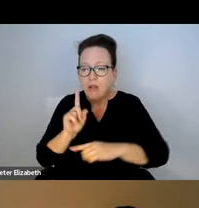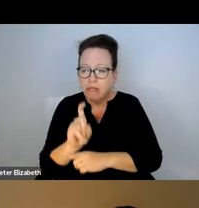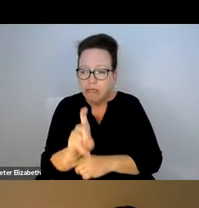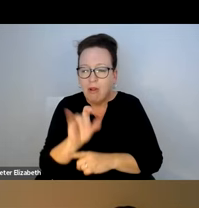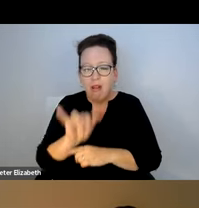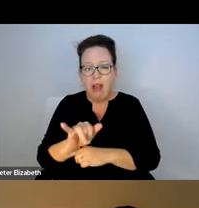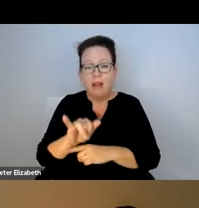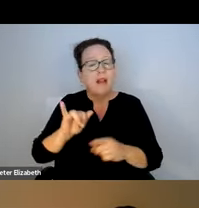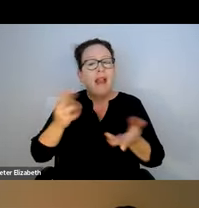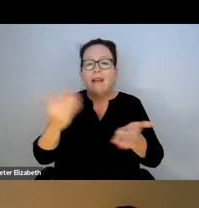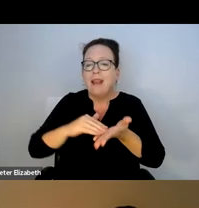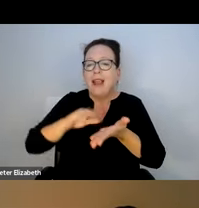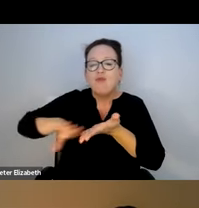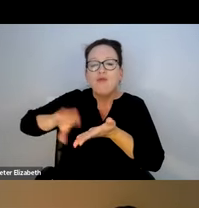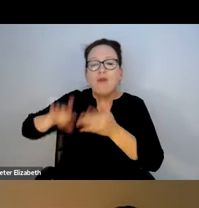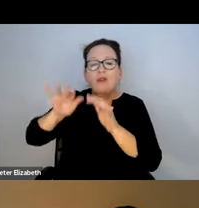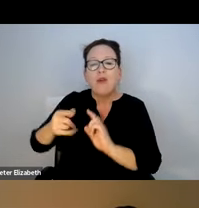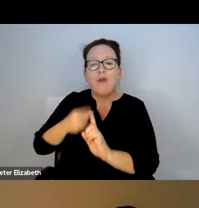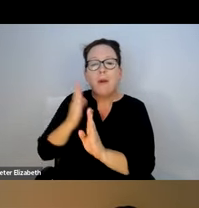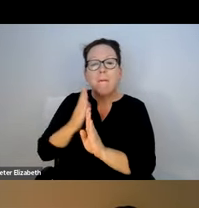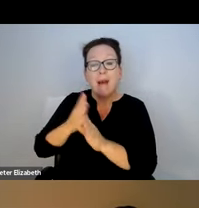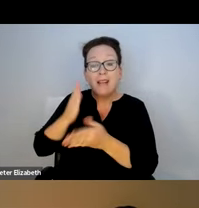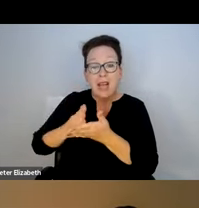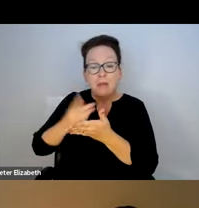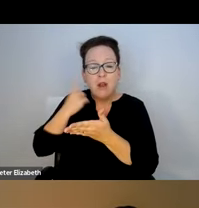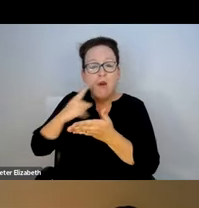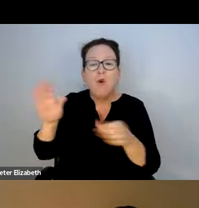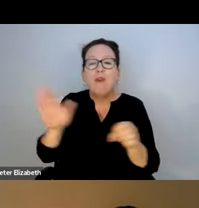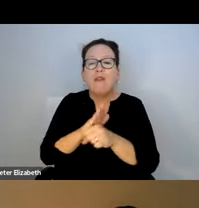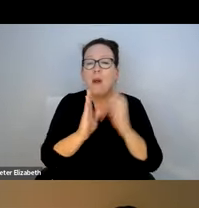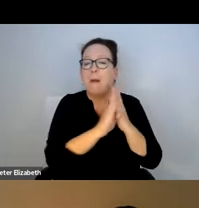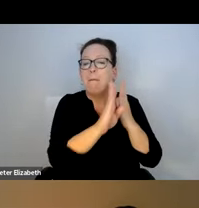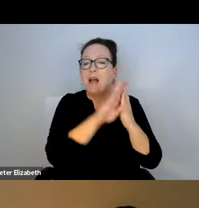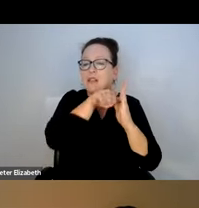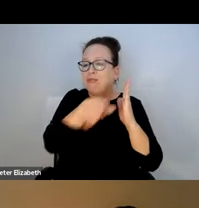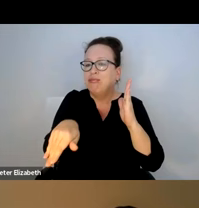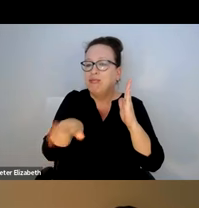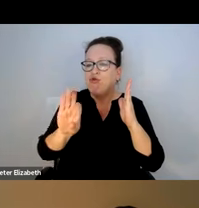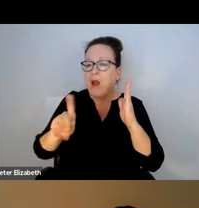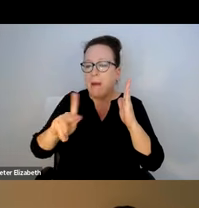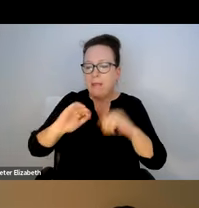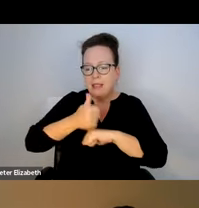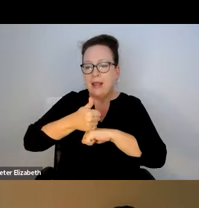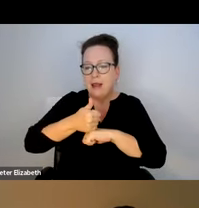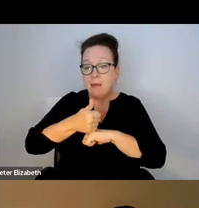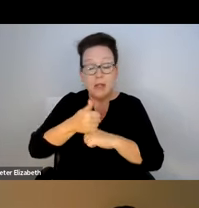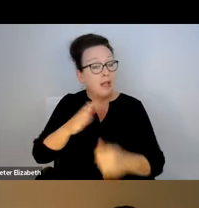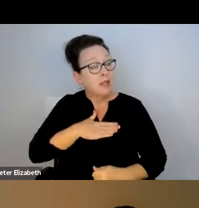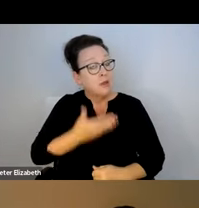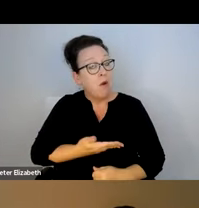WIDE ENOUGH, TYPICALLY FIVE FOOT WIDE, FOR EVERYBODY TO PASS THROUGH. AND REMOVING SNOW FROM BUS STOPS IN A WAY THAT ALLOWS THE